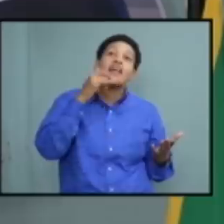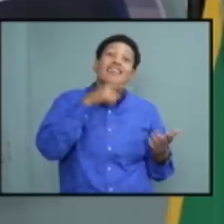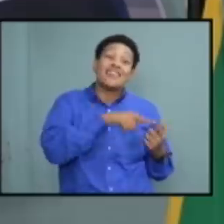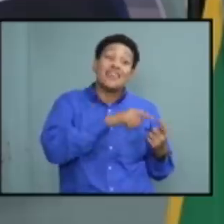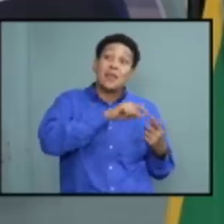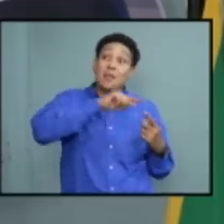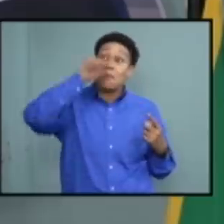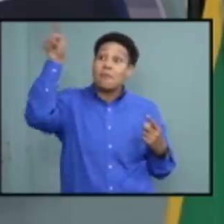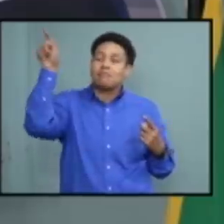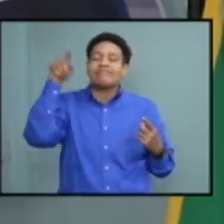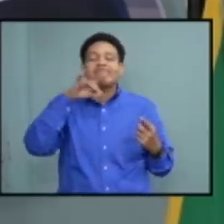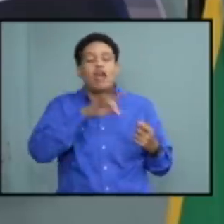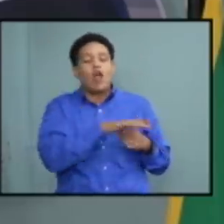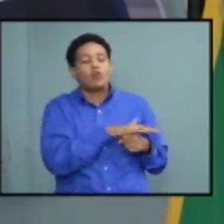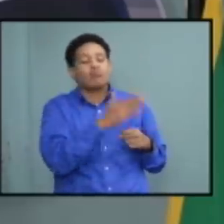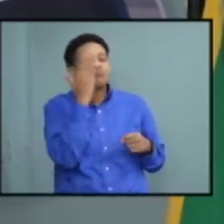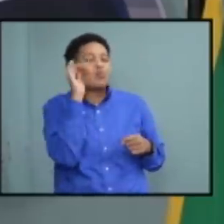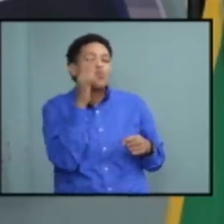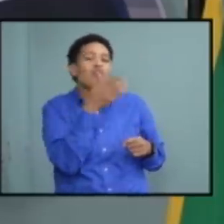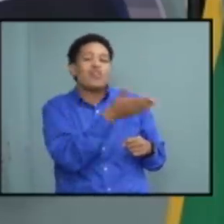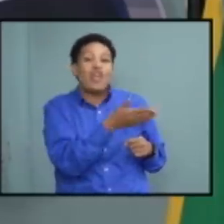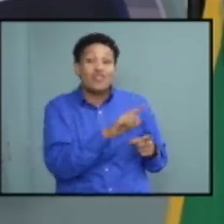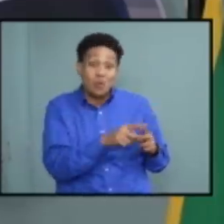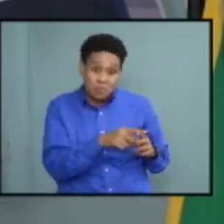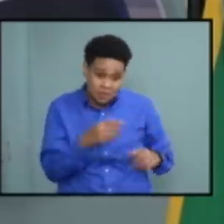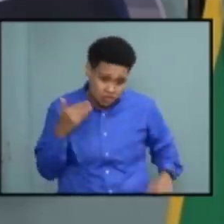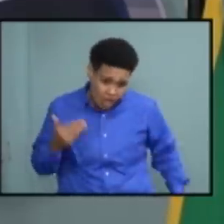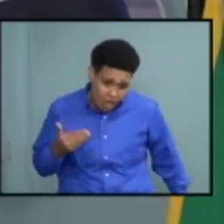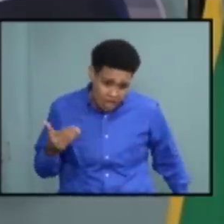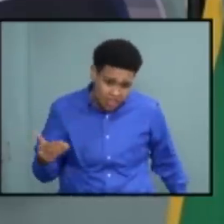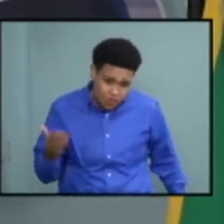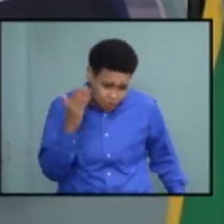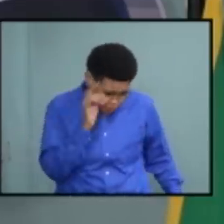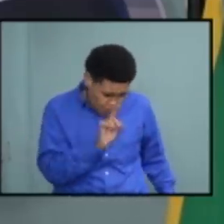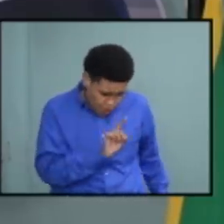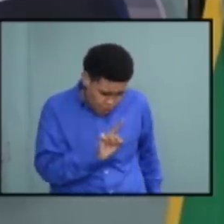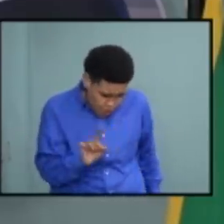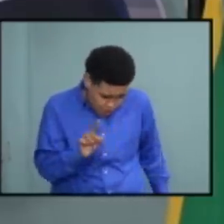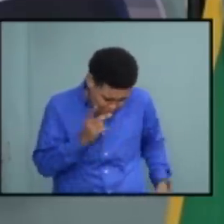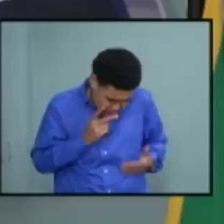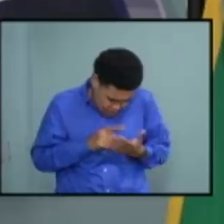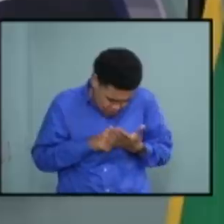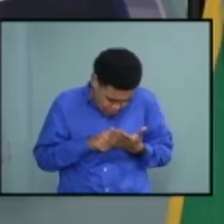no tracking on a consistent or continuous basis of the person's